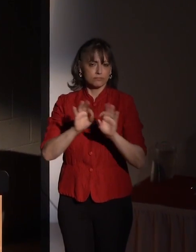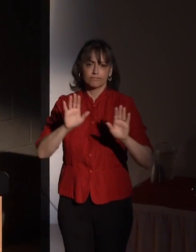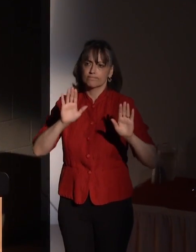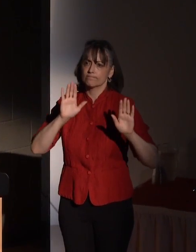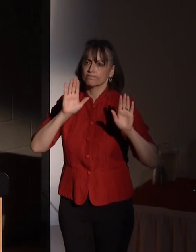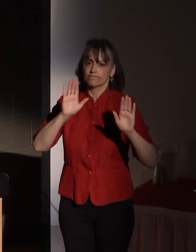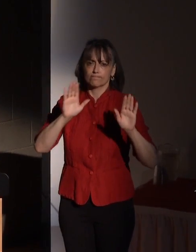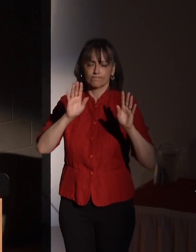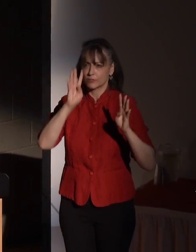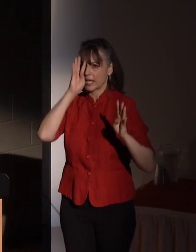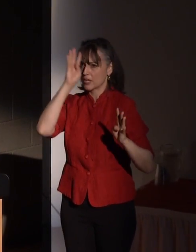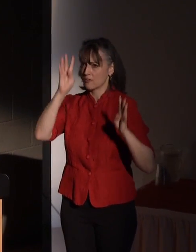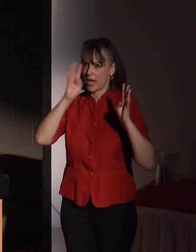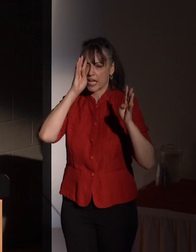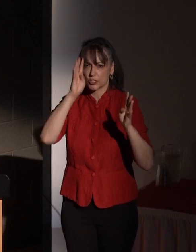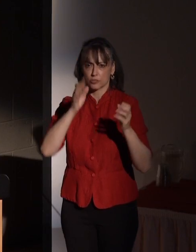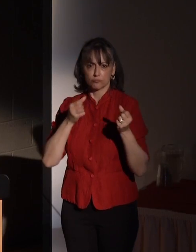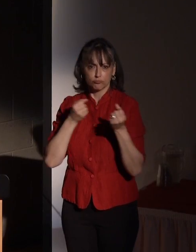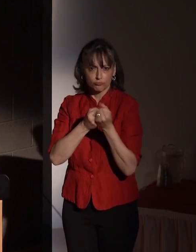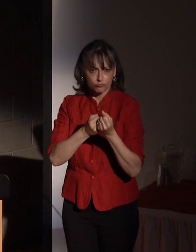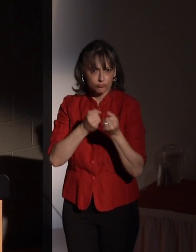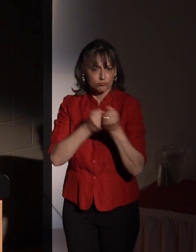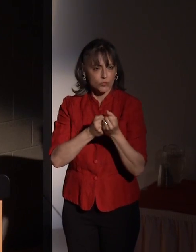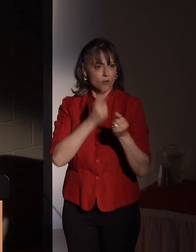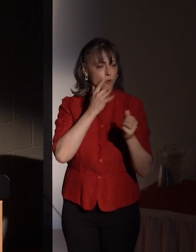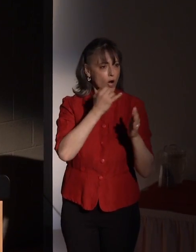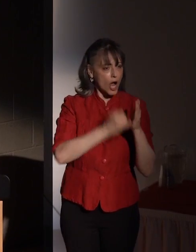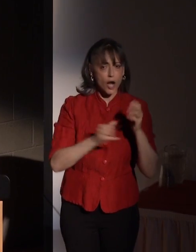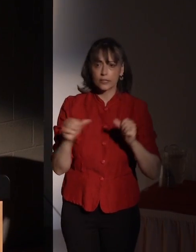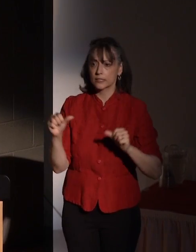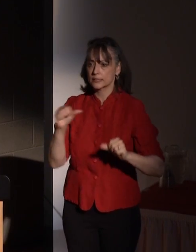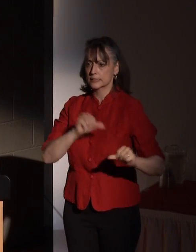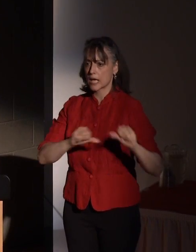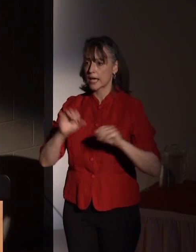innovation in the arts, sciences, and industry.